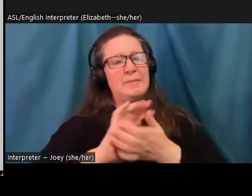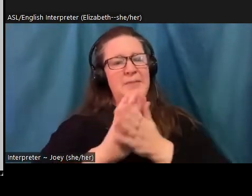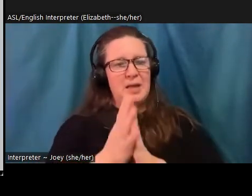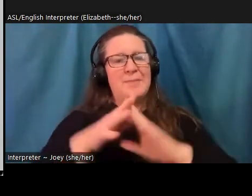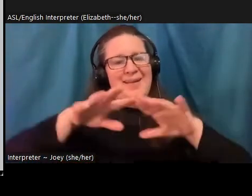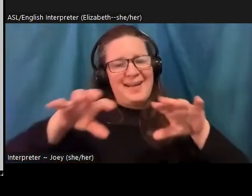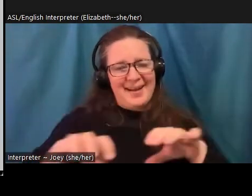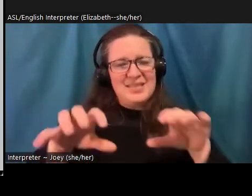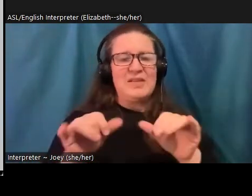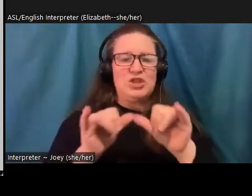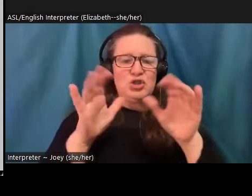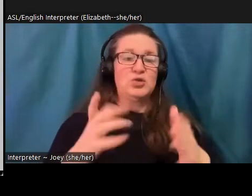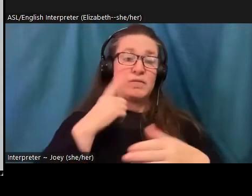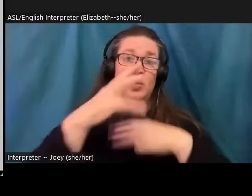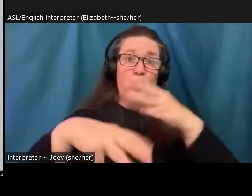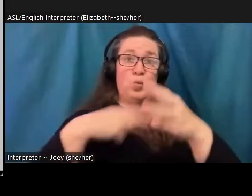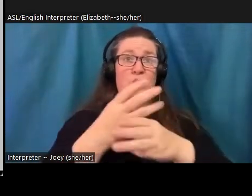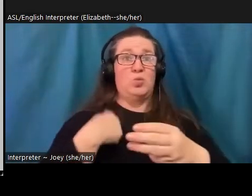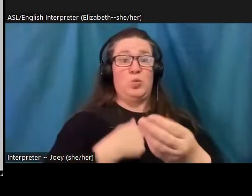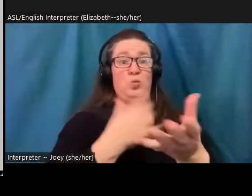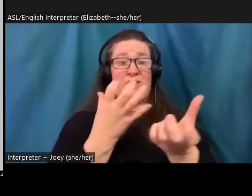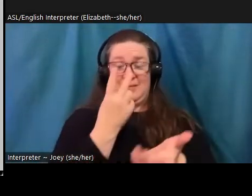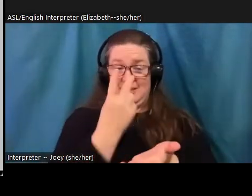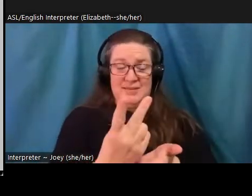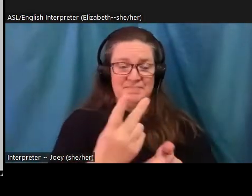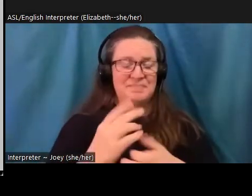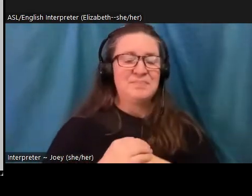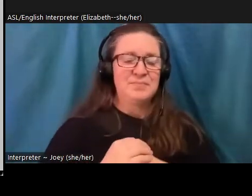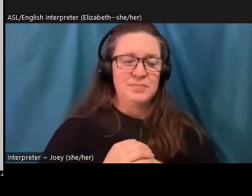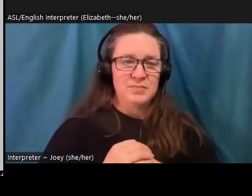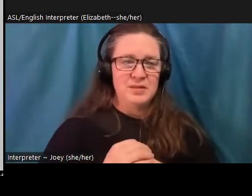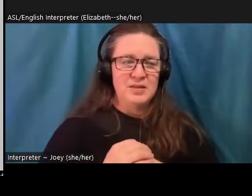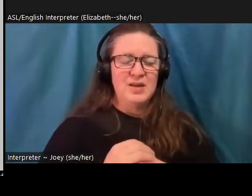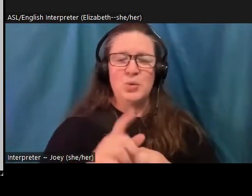desire. And so I was really interested to see that even the